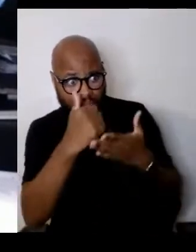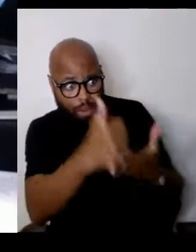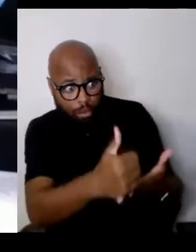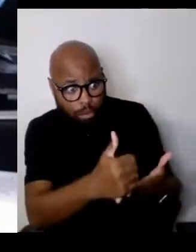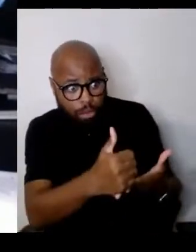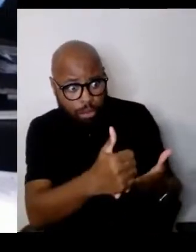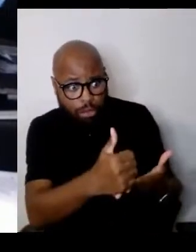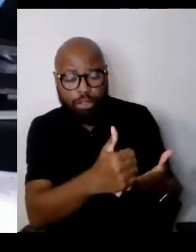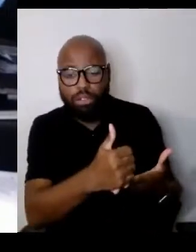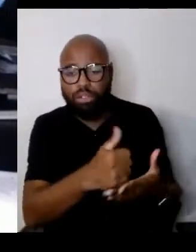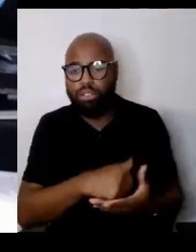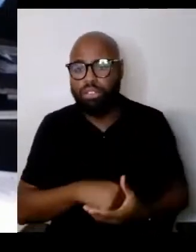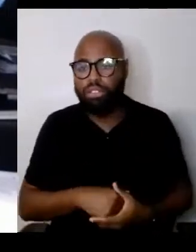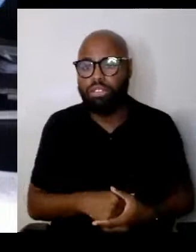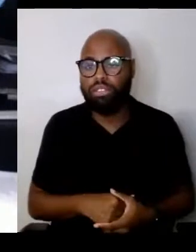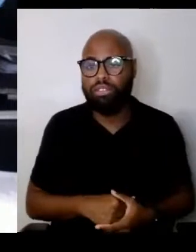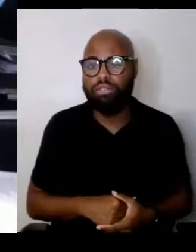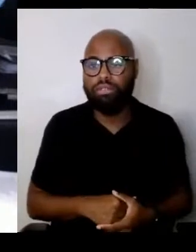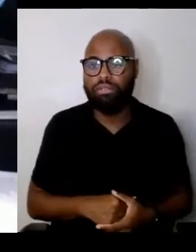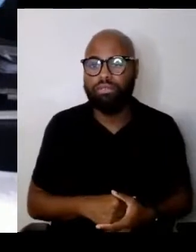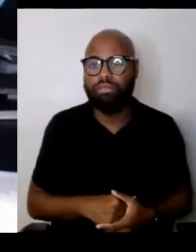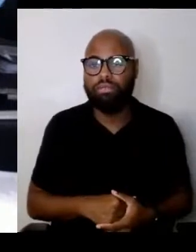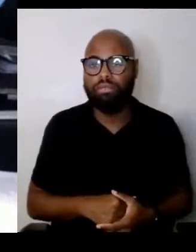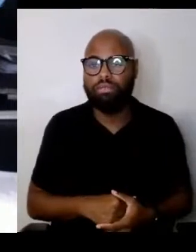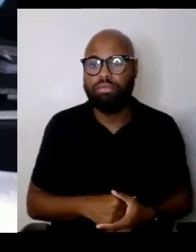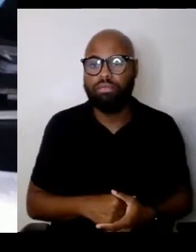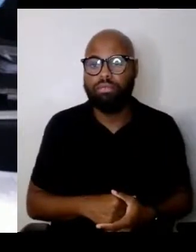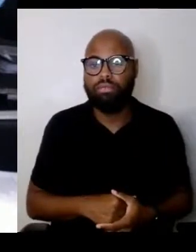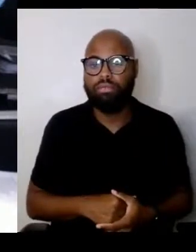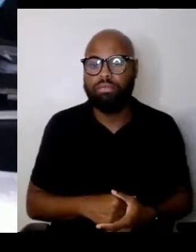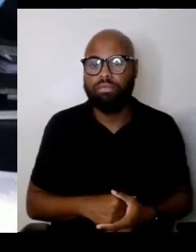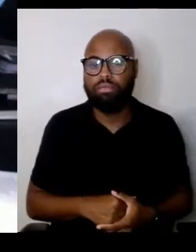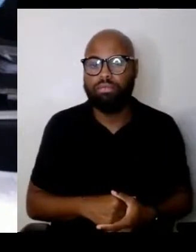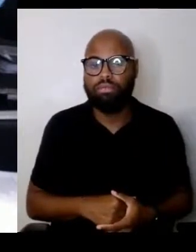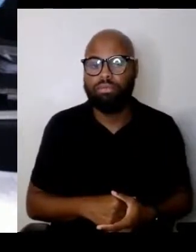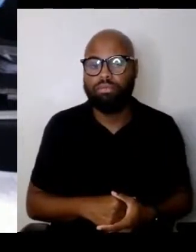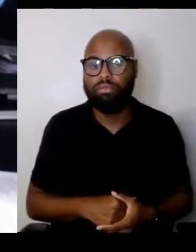And that experience at that time